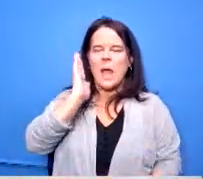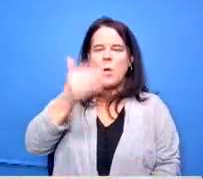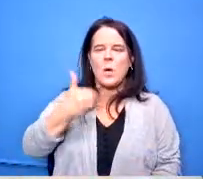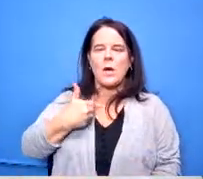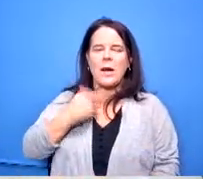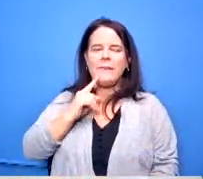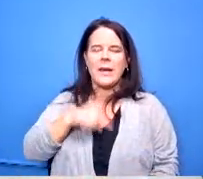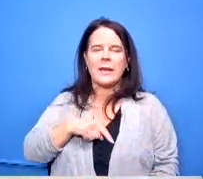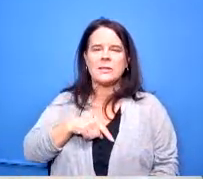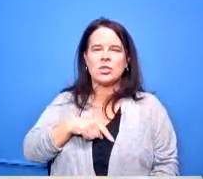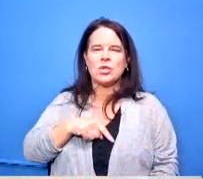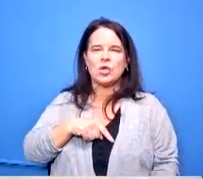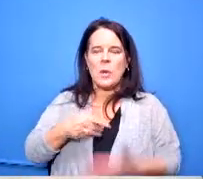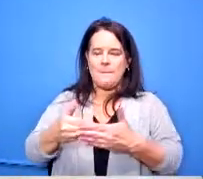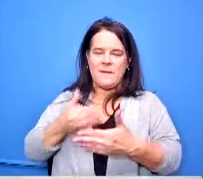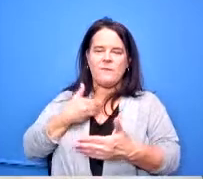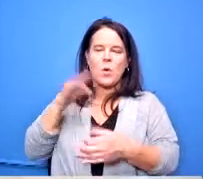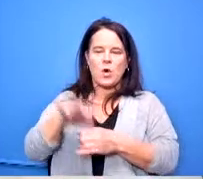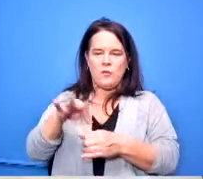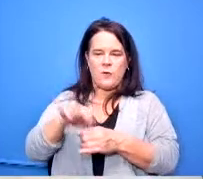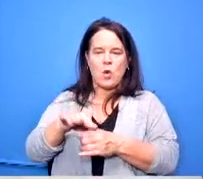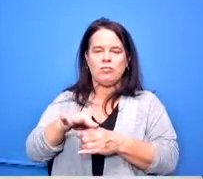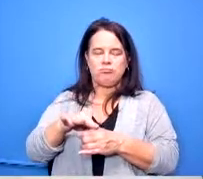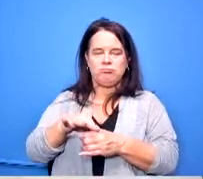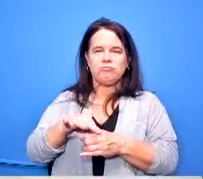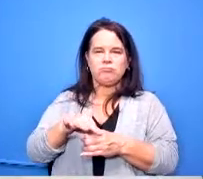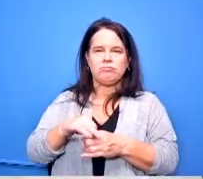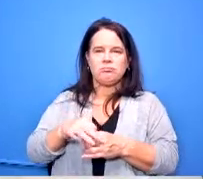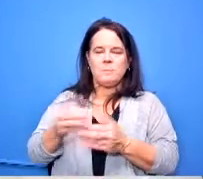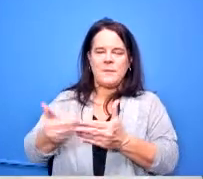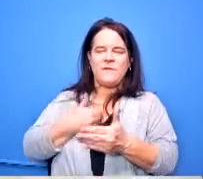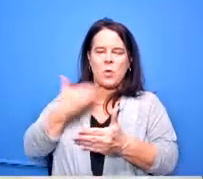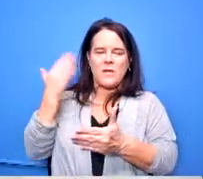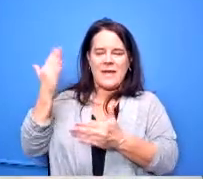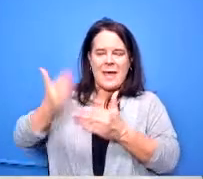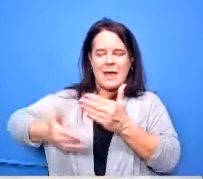by the time that you vote probably by the end of this week we'll know what will work best to make